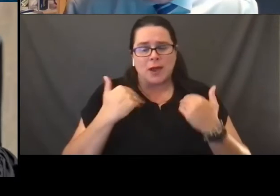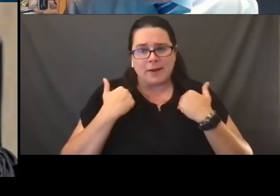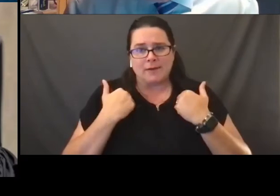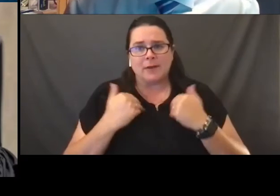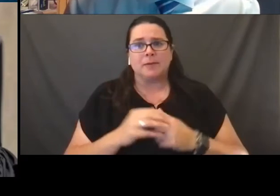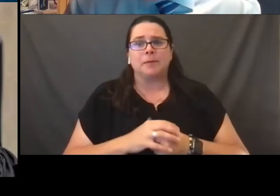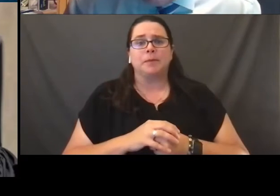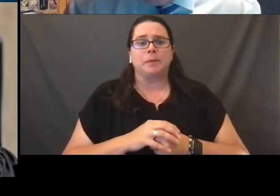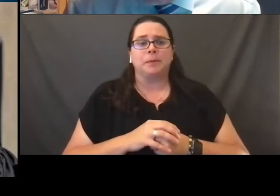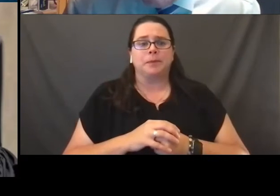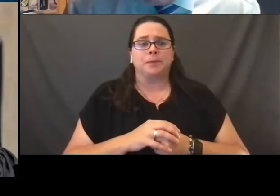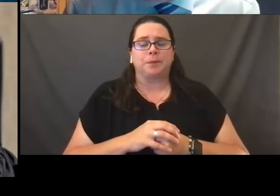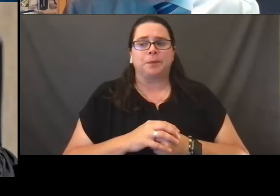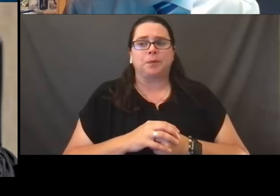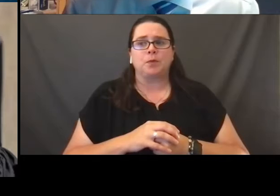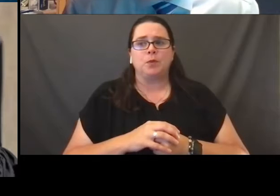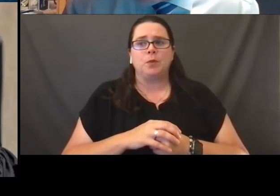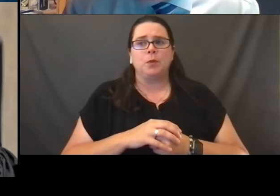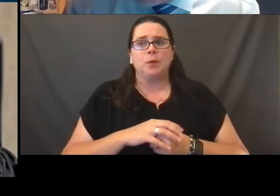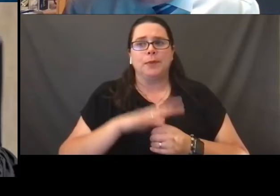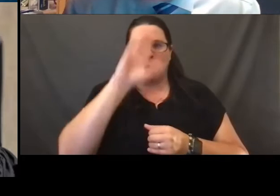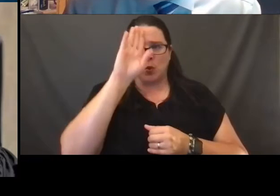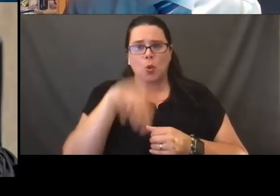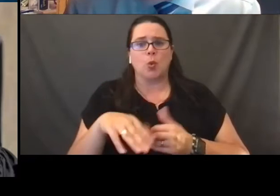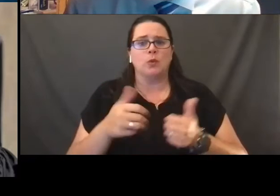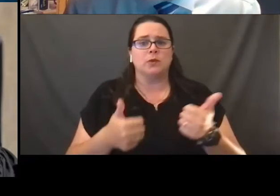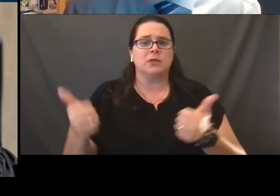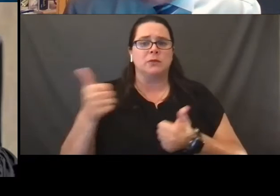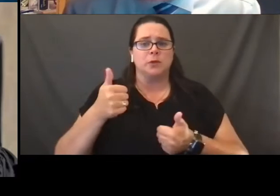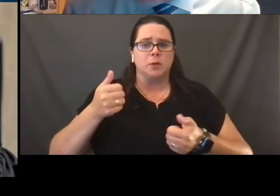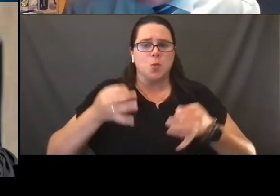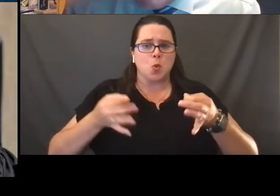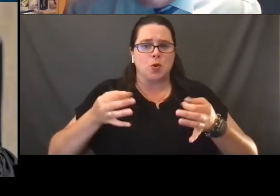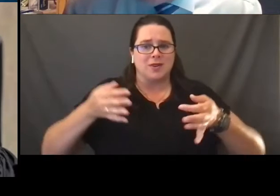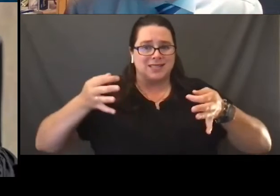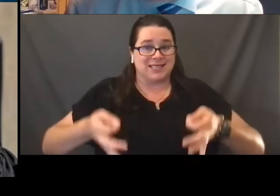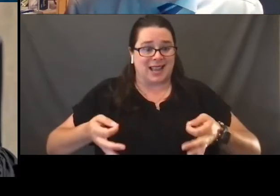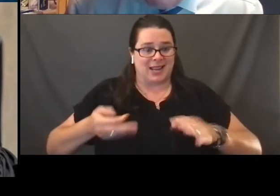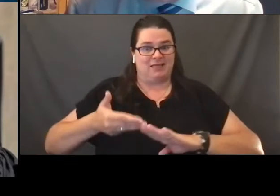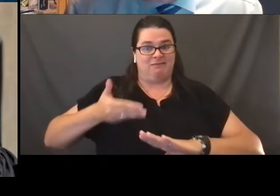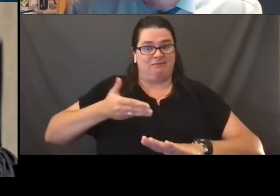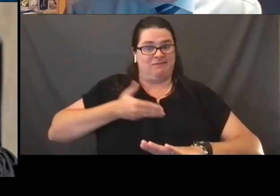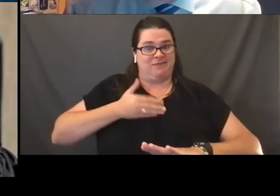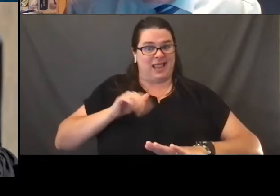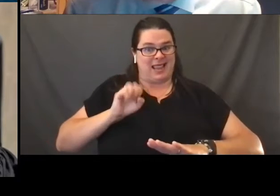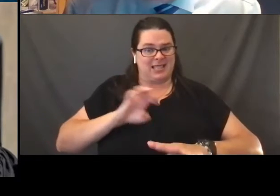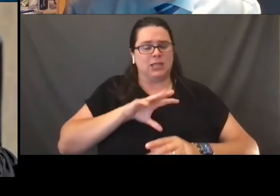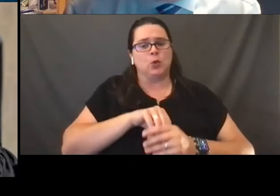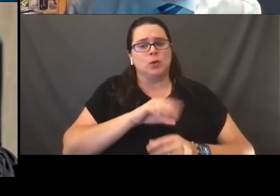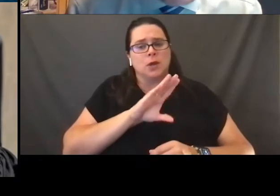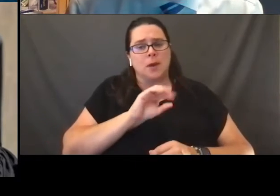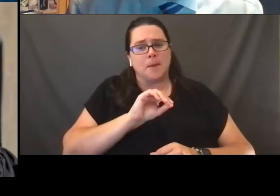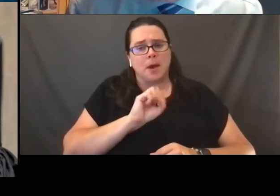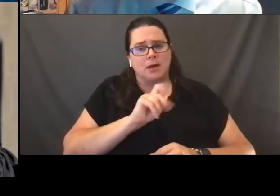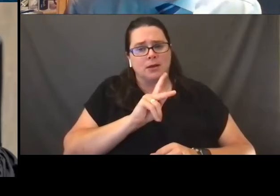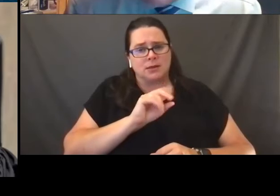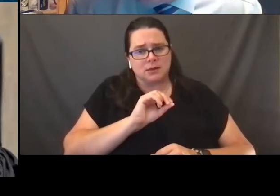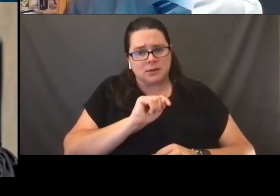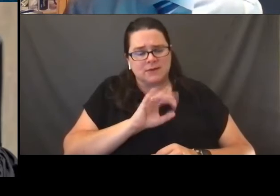You know well that the Supreme Court that decided those cases including Bostock and Stevens and Zarda,